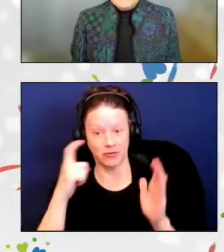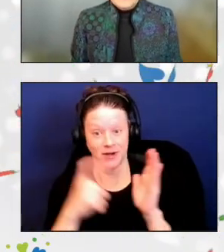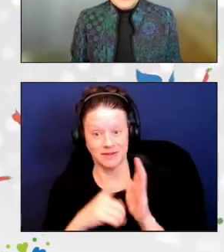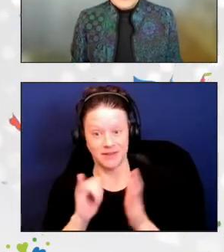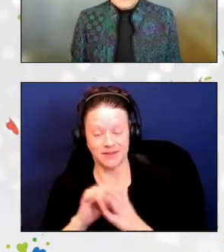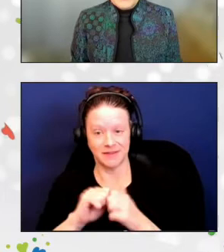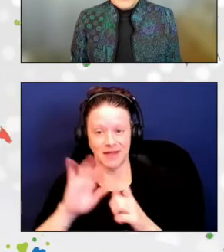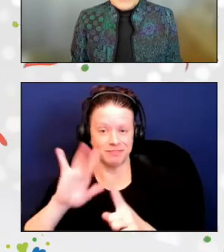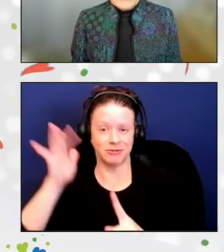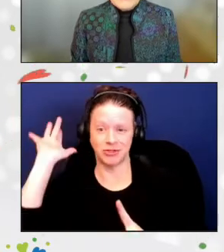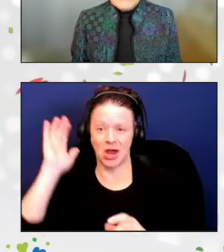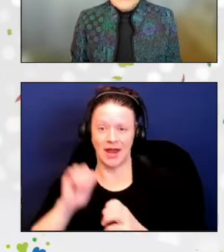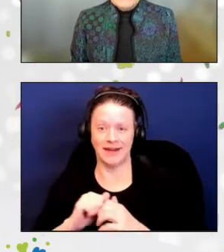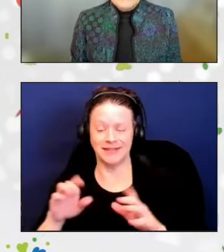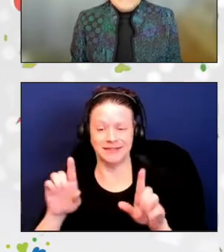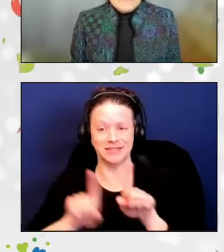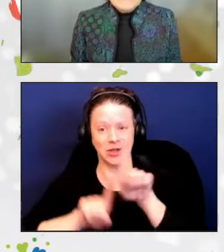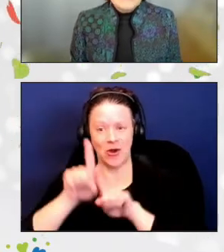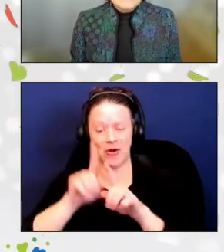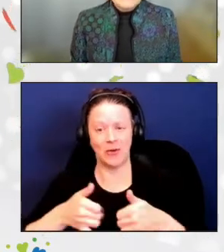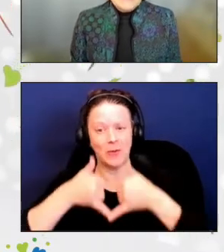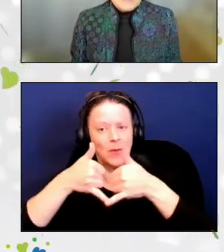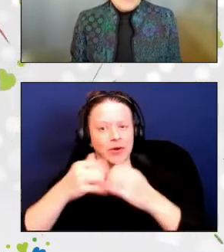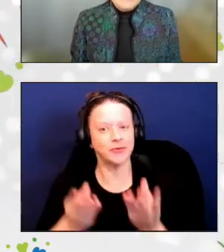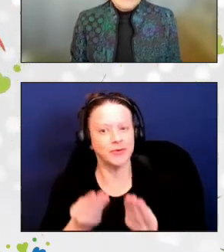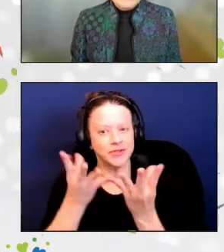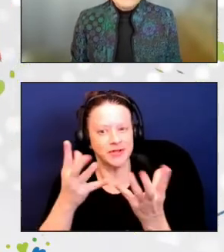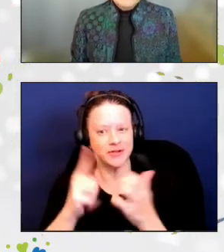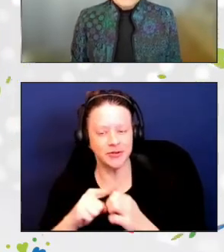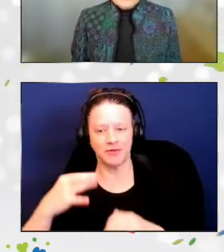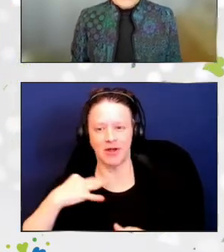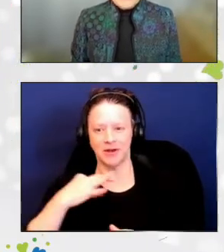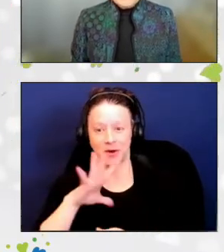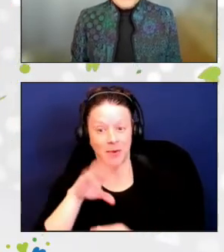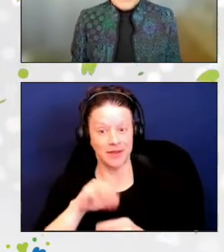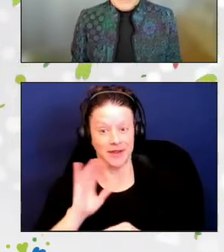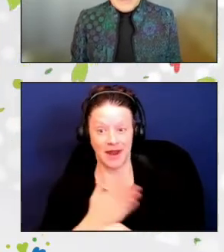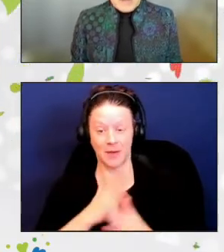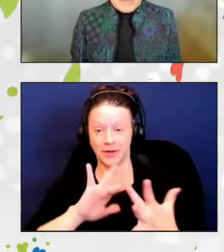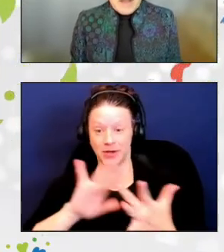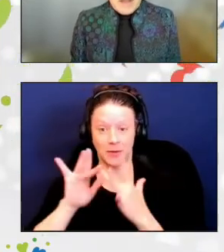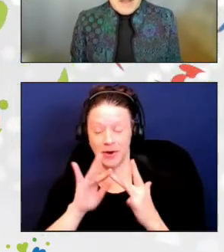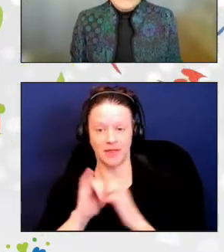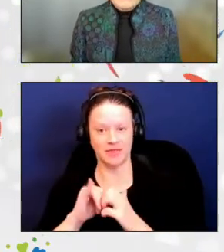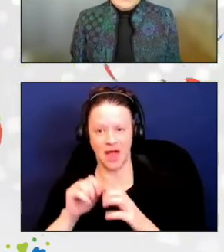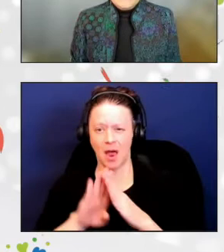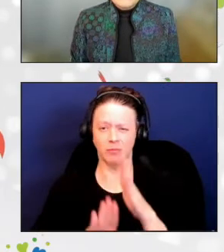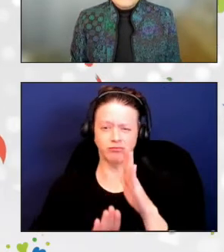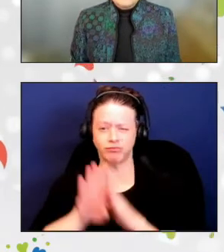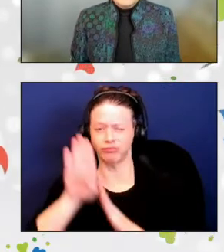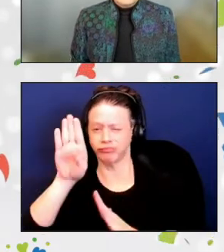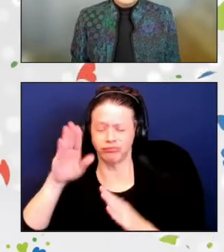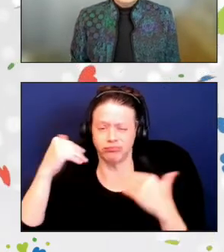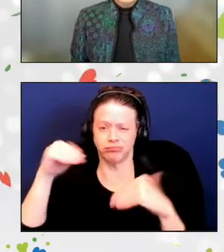is presented to a volunteer in our network who has gone above and beyond to serve their community